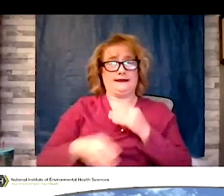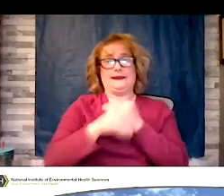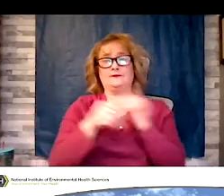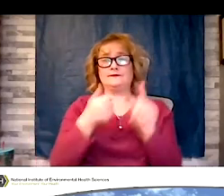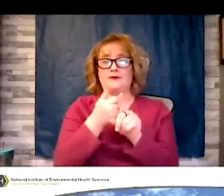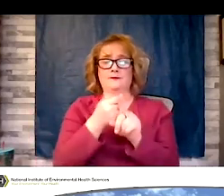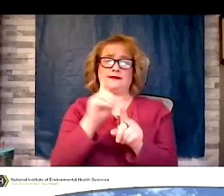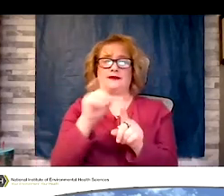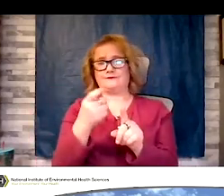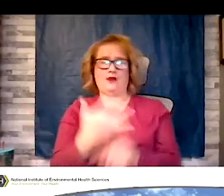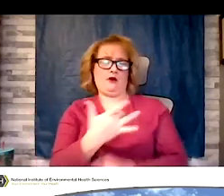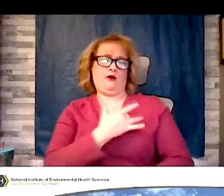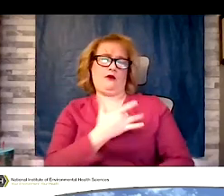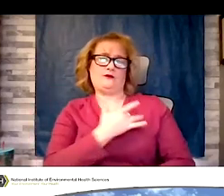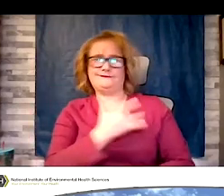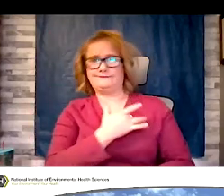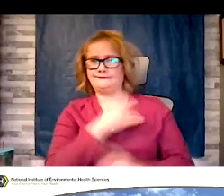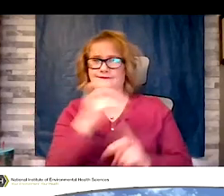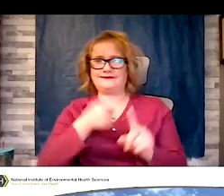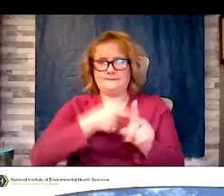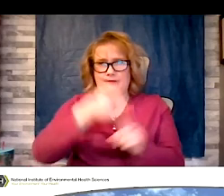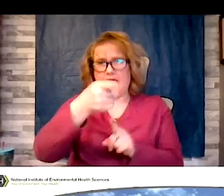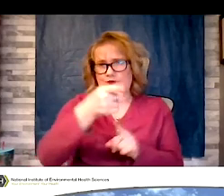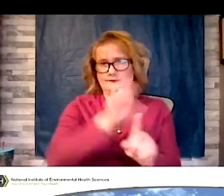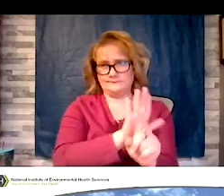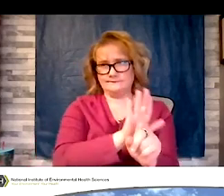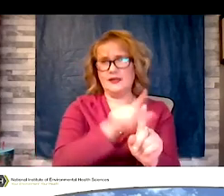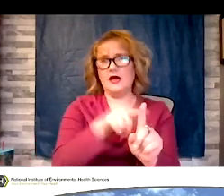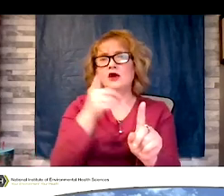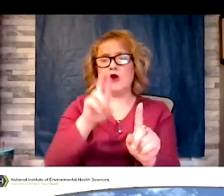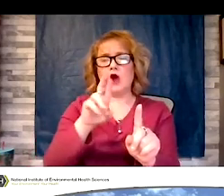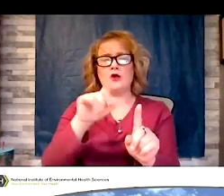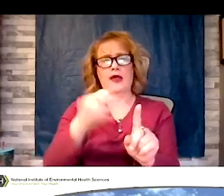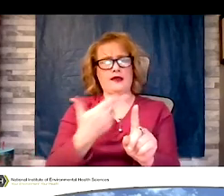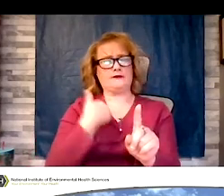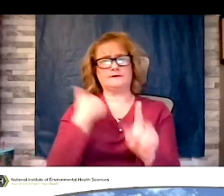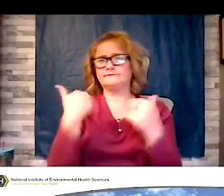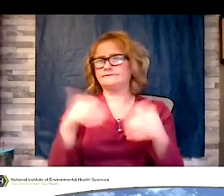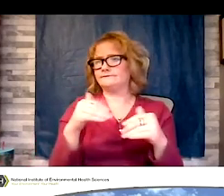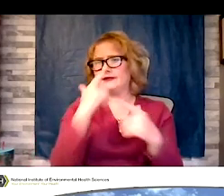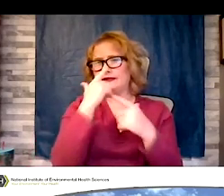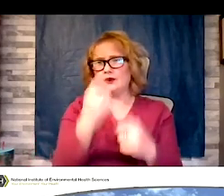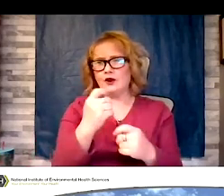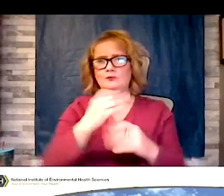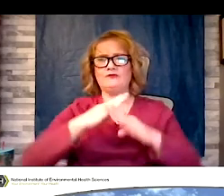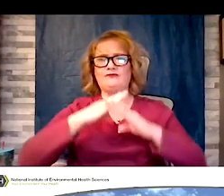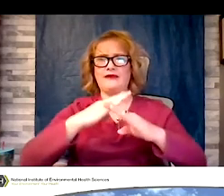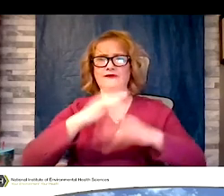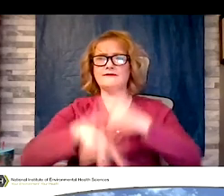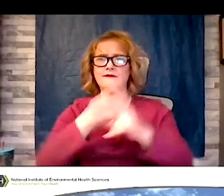specialist, Dr. Hatch has a strong interest in preventative medicine. He's always counseling